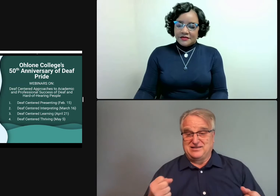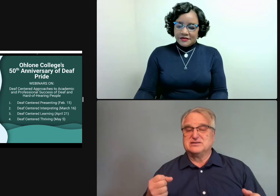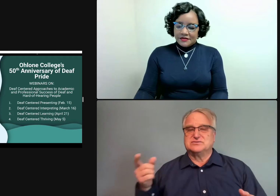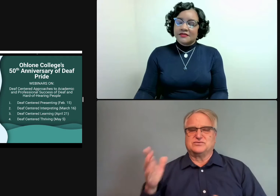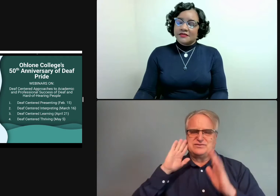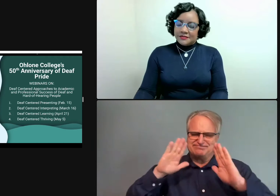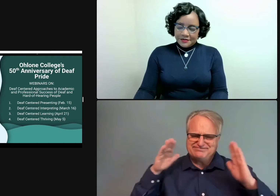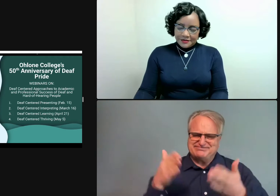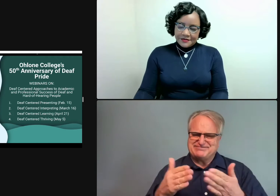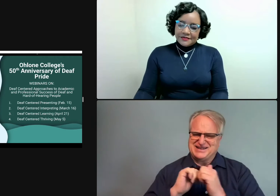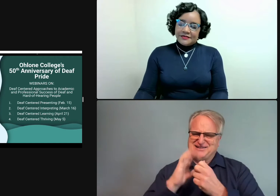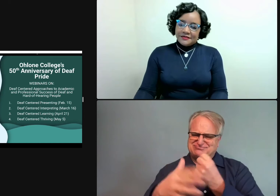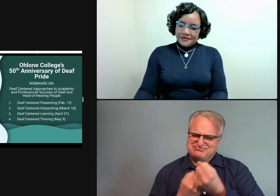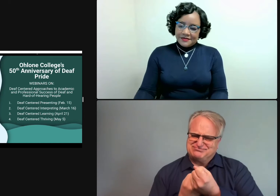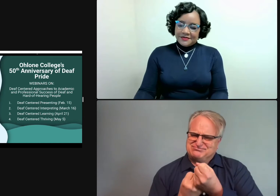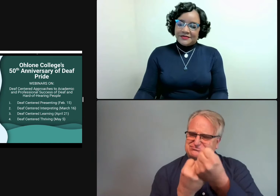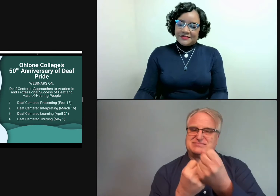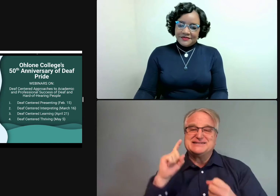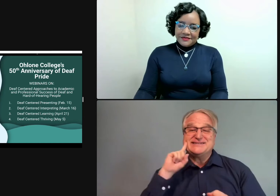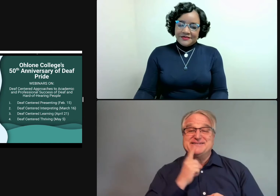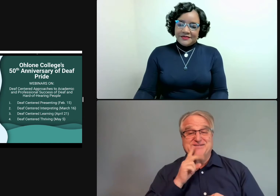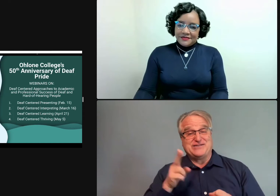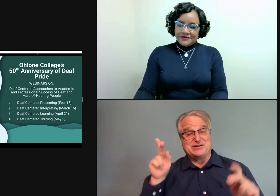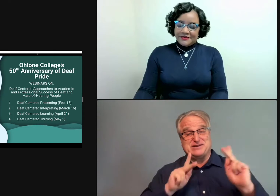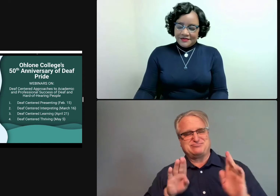struggle with mental health issues. In this webinar, we'll be focusing